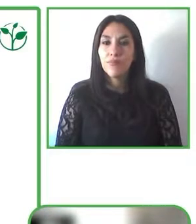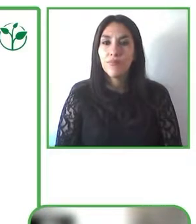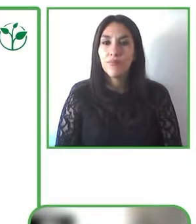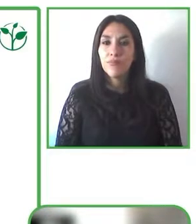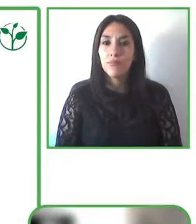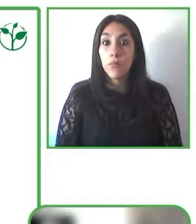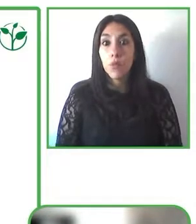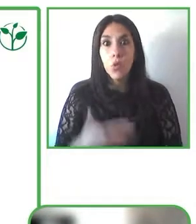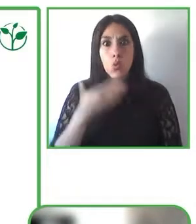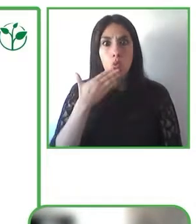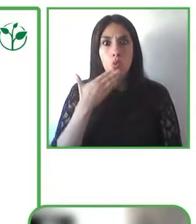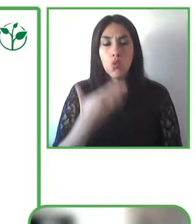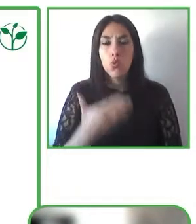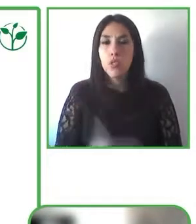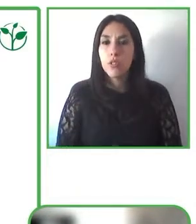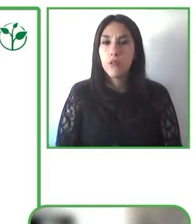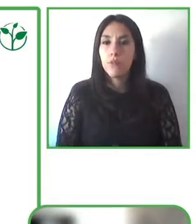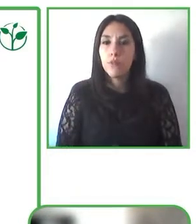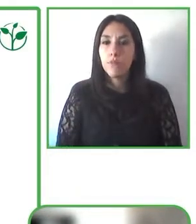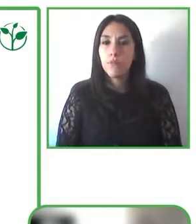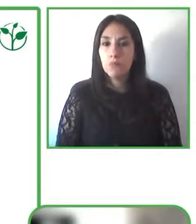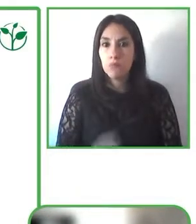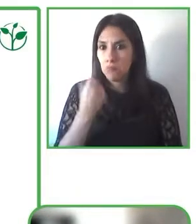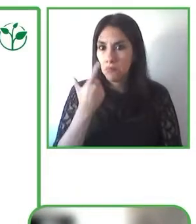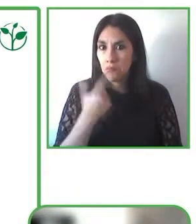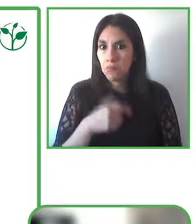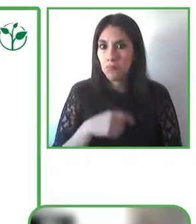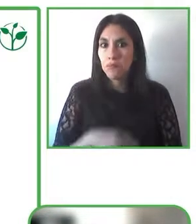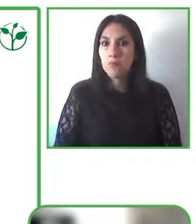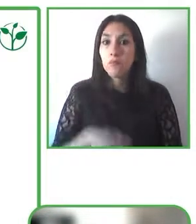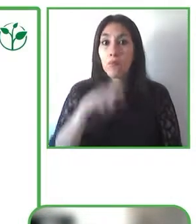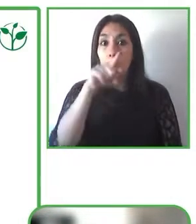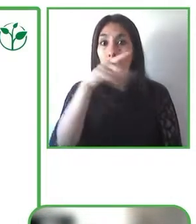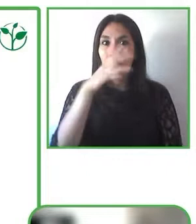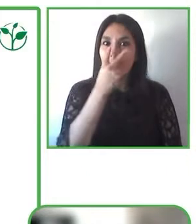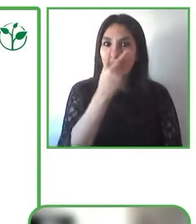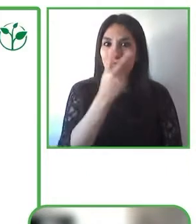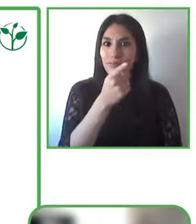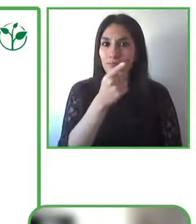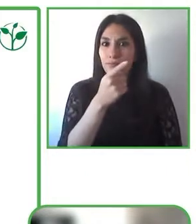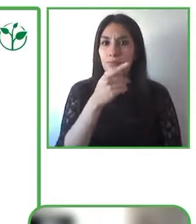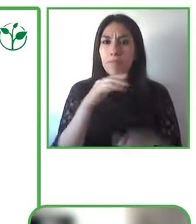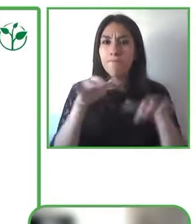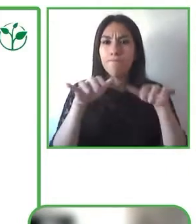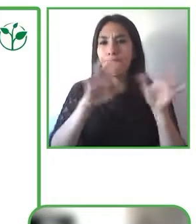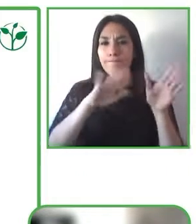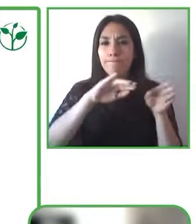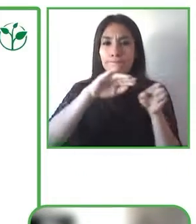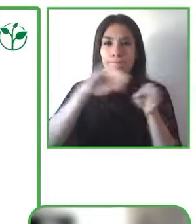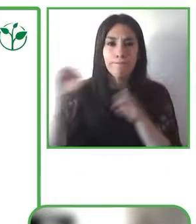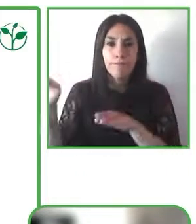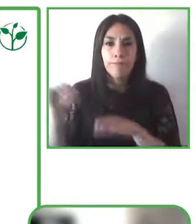actually, learning also about how to use those features is another critical important area